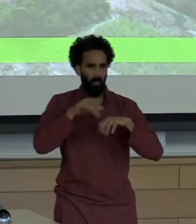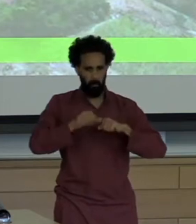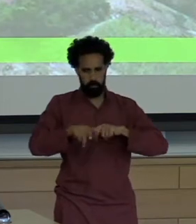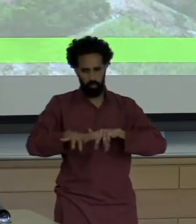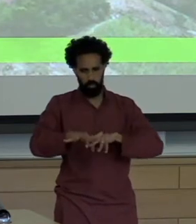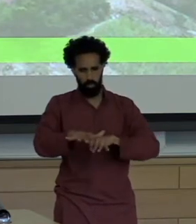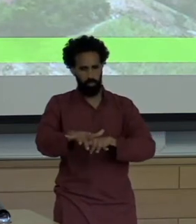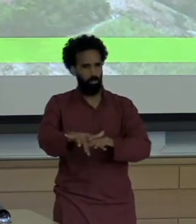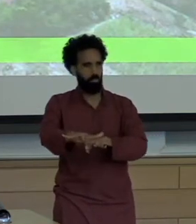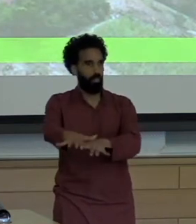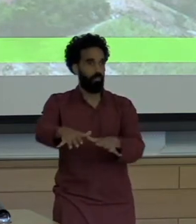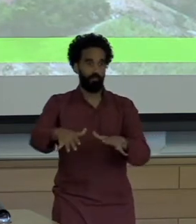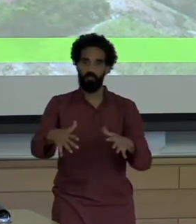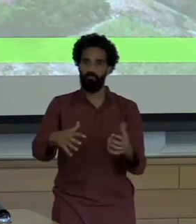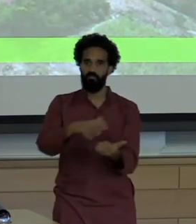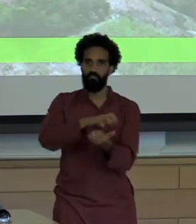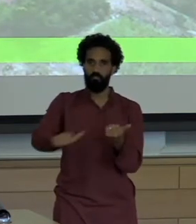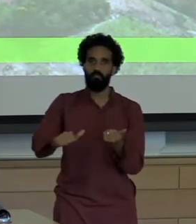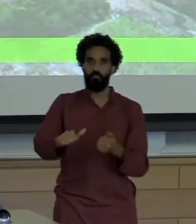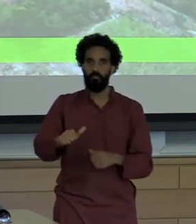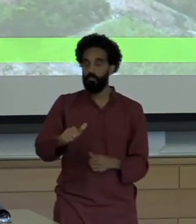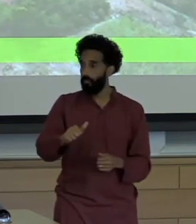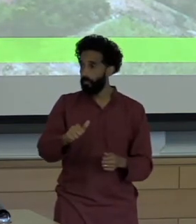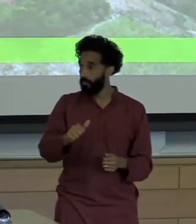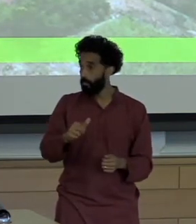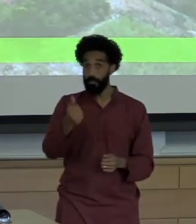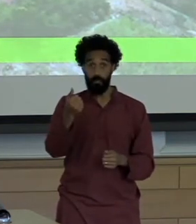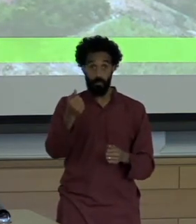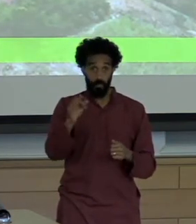the break left nineteen people dead